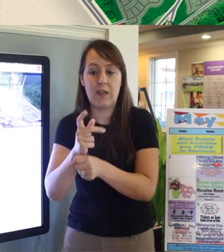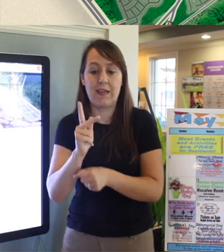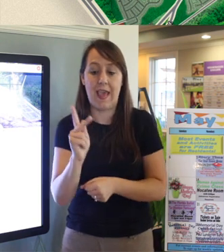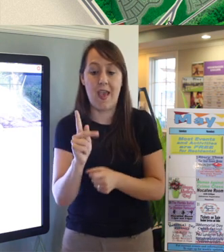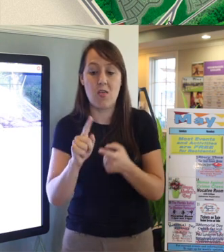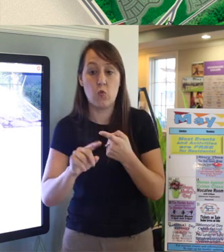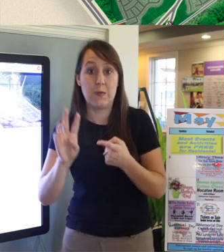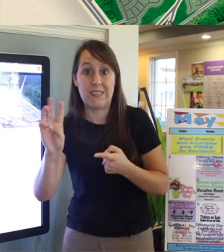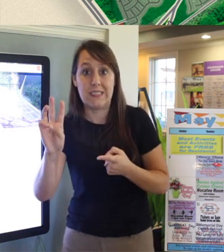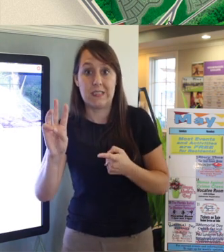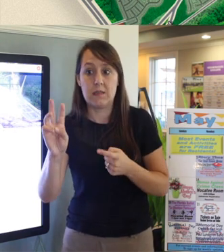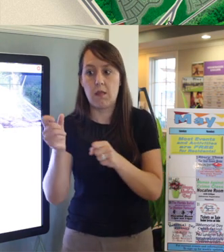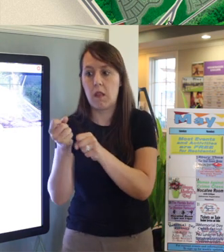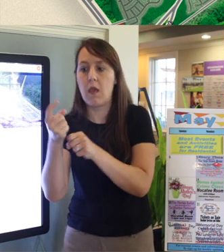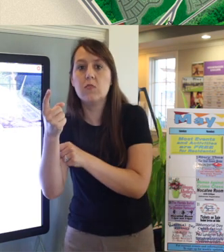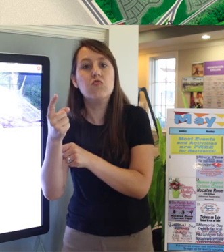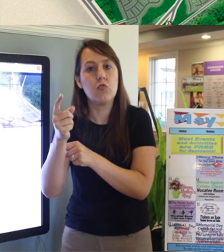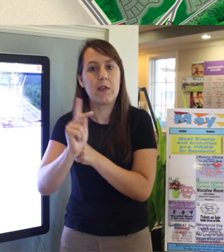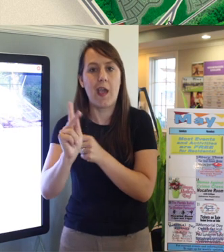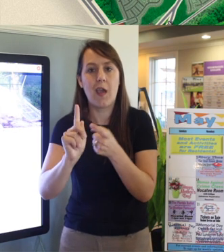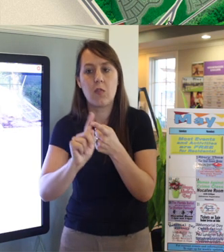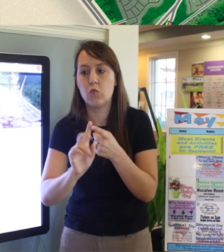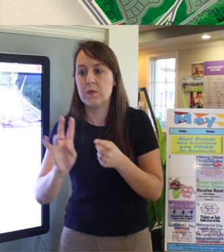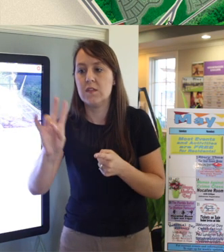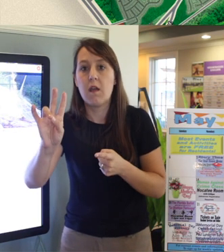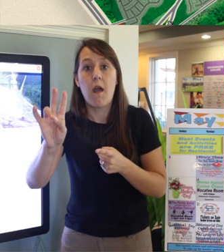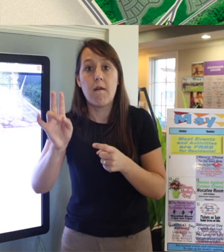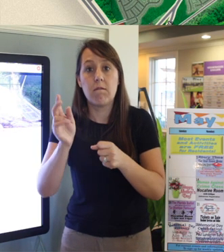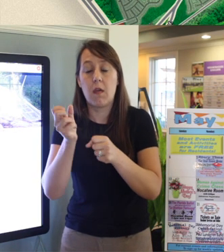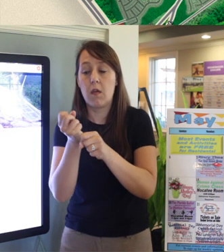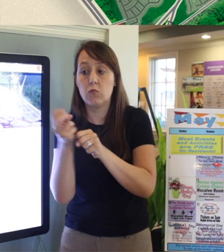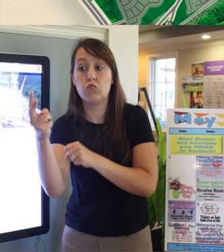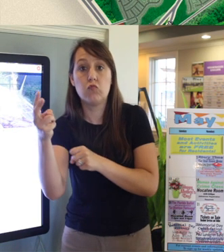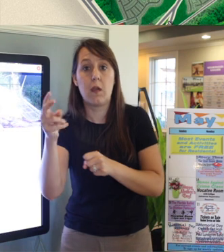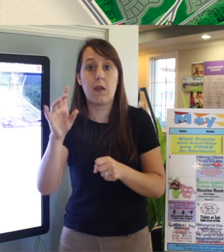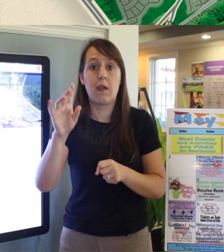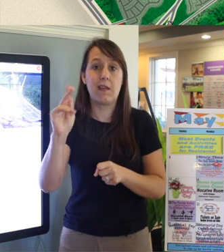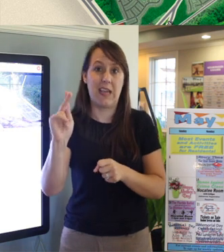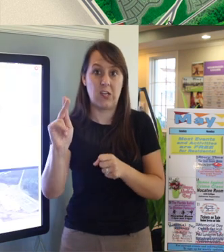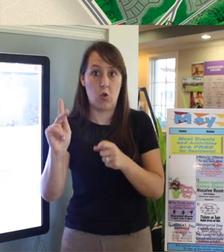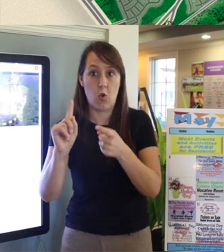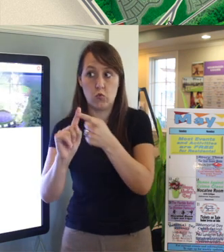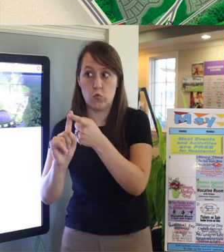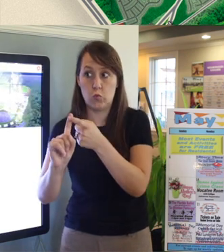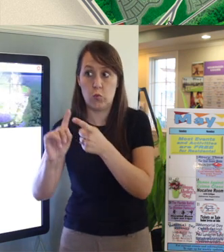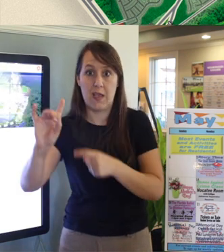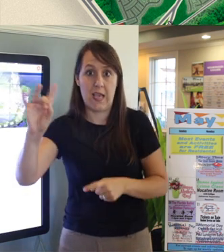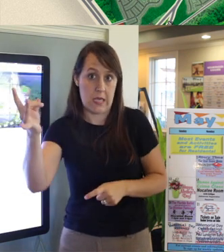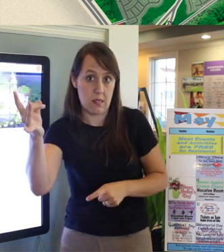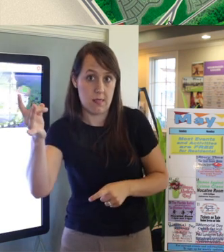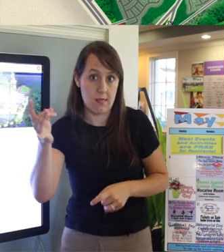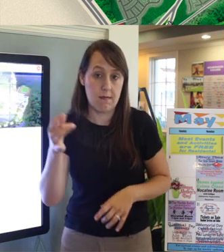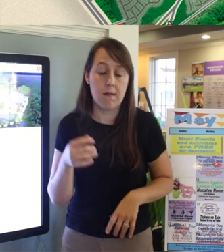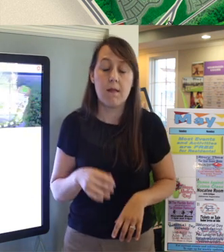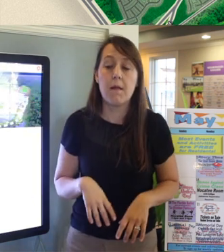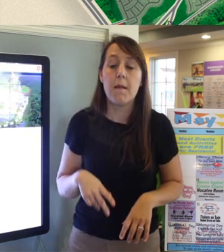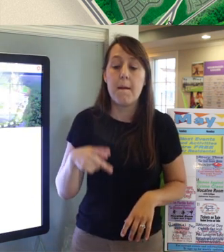next year it goes K-7 the following year: K-8 Ponte Vedra High School was also built in Nocatee